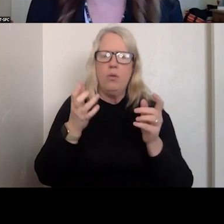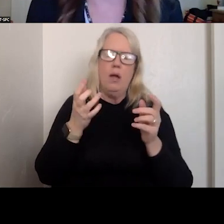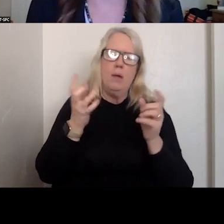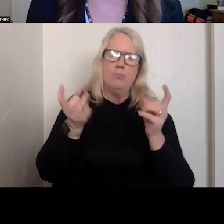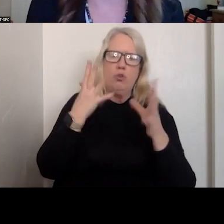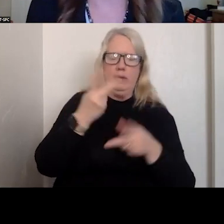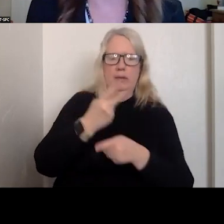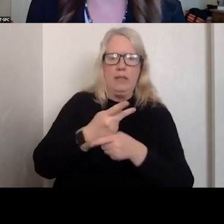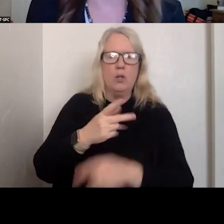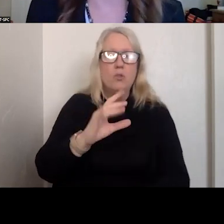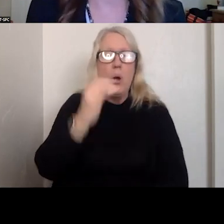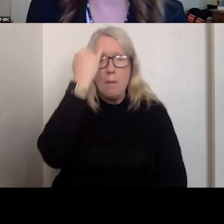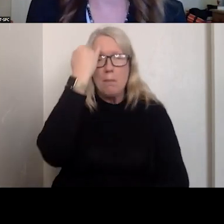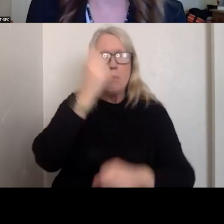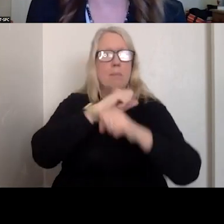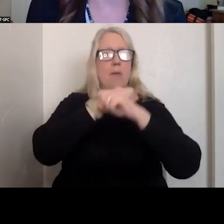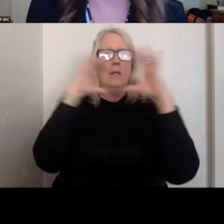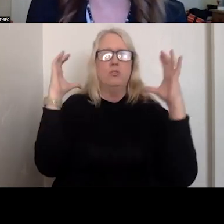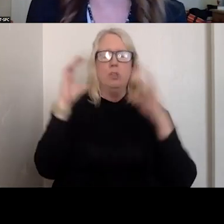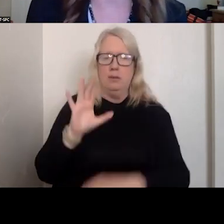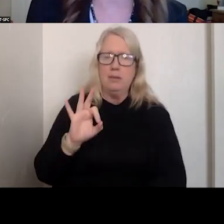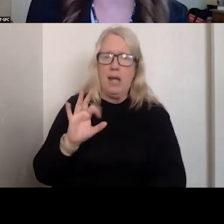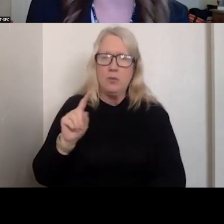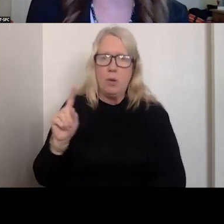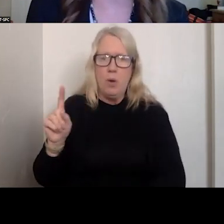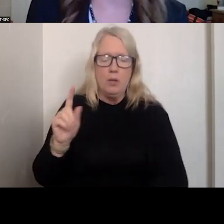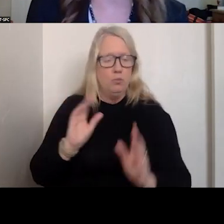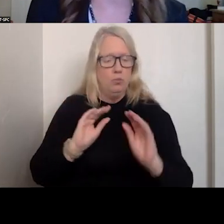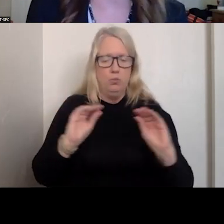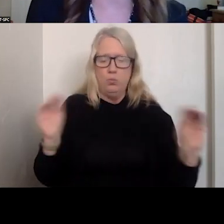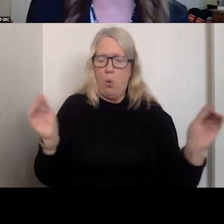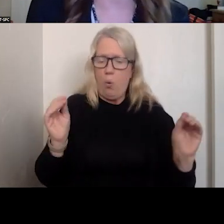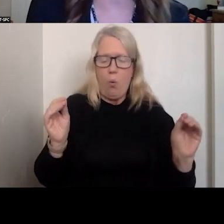911 WITHOUT AMBULANCES TO OUTREACH